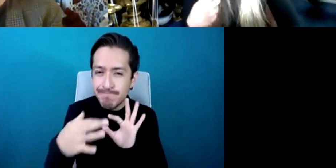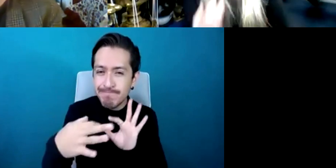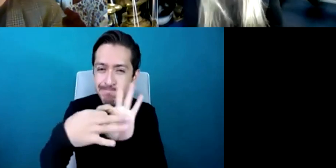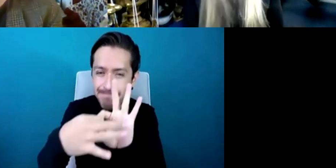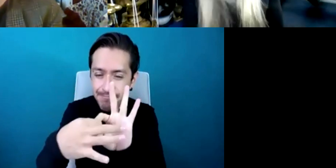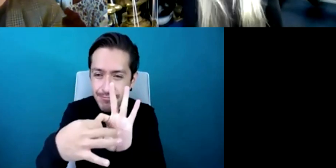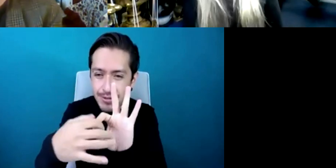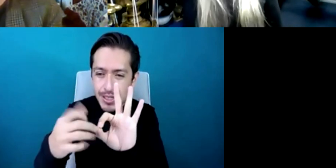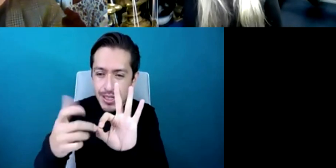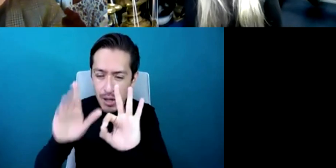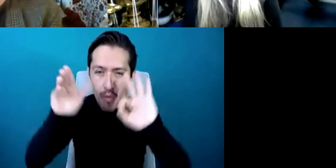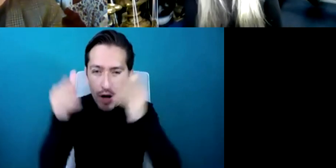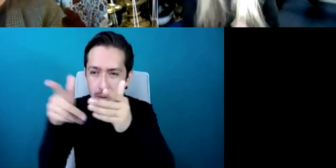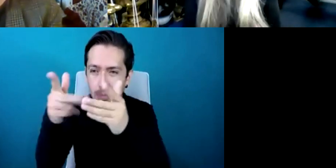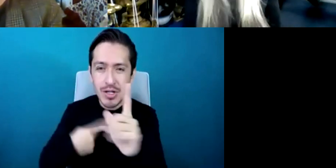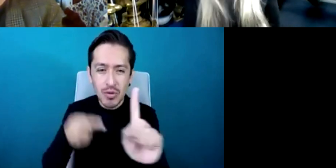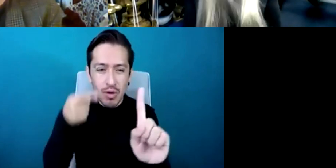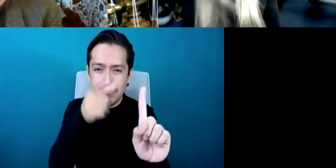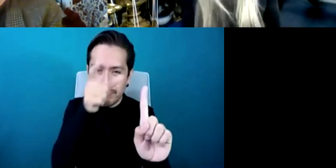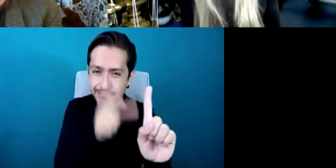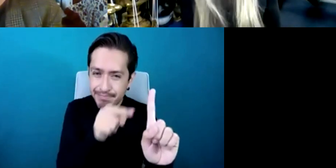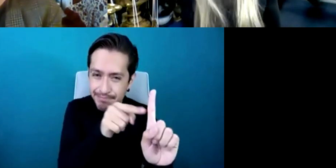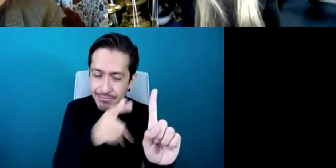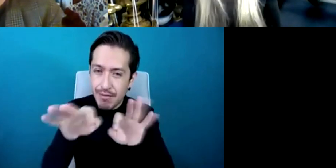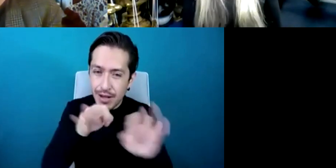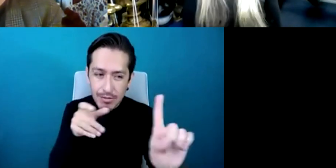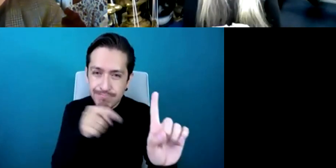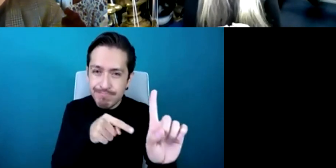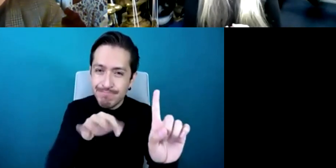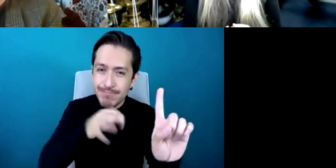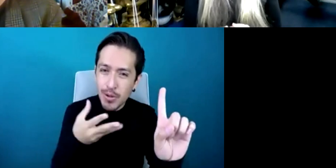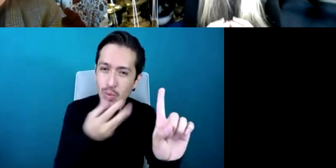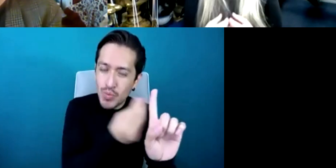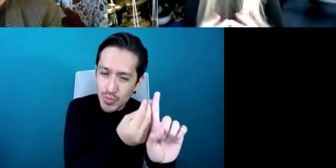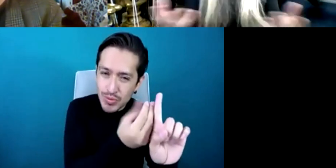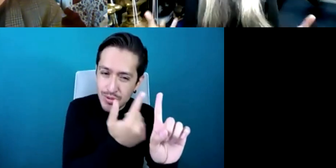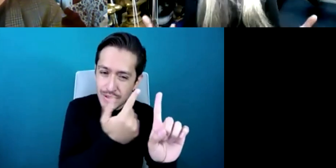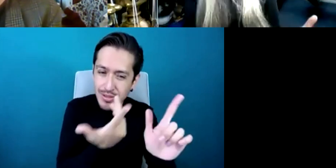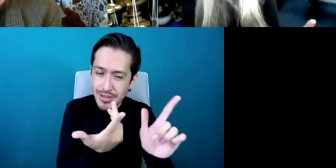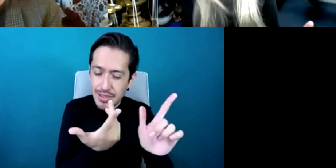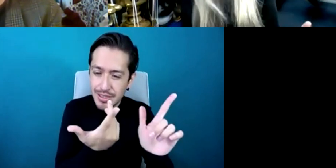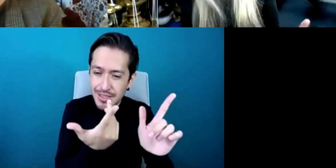engage with that person to find out what the story is all about and the story will obviously evolve